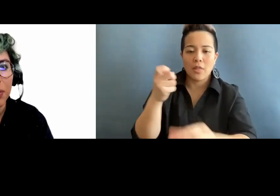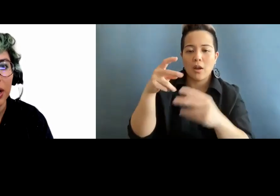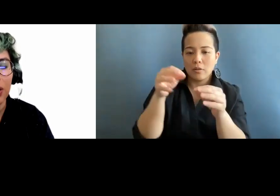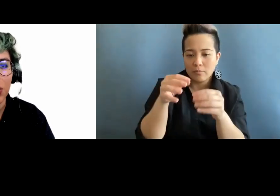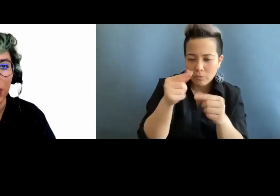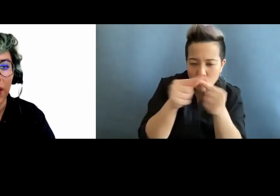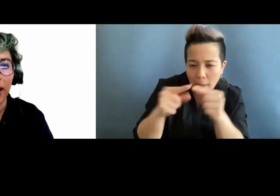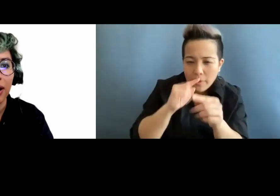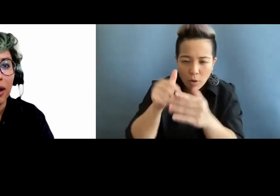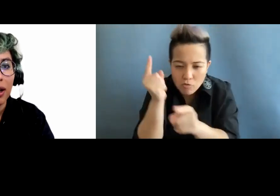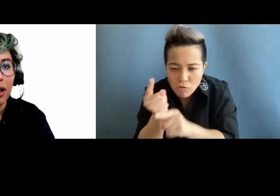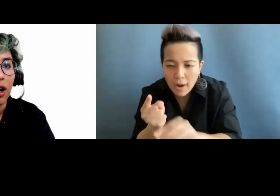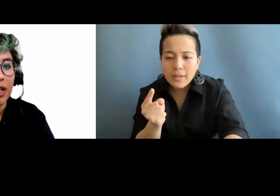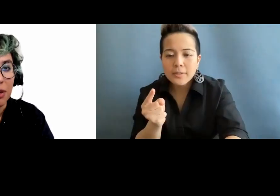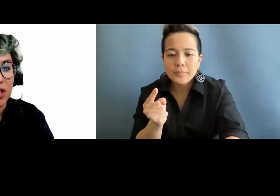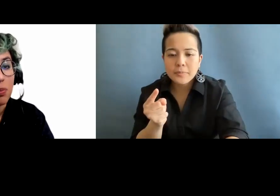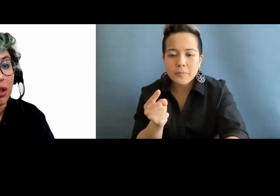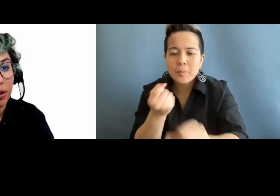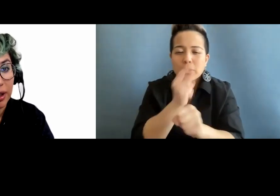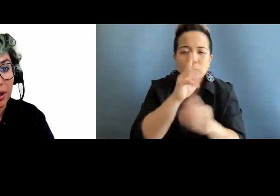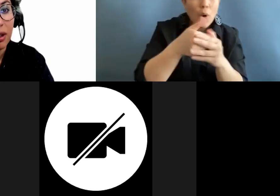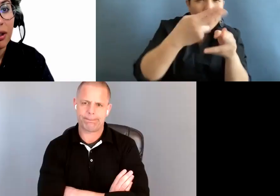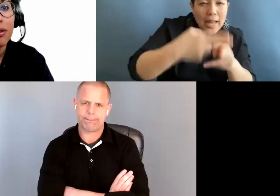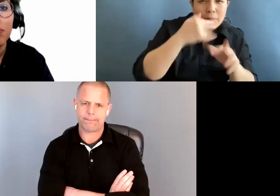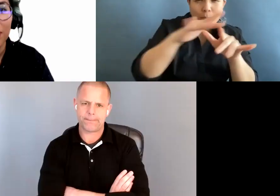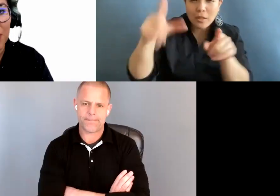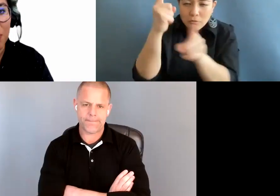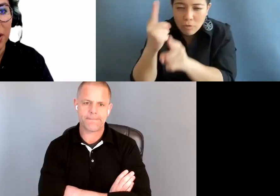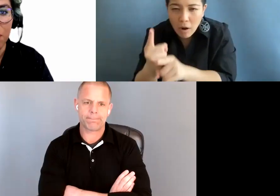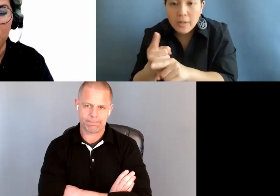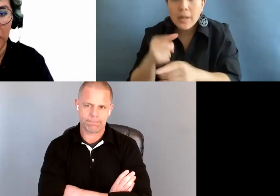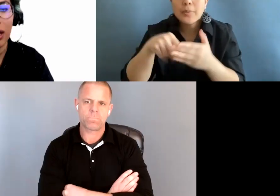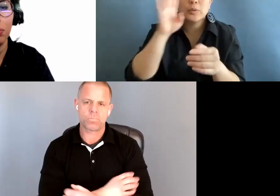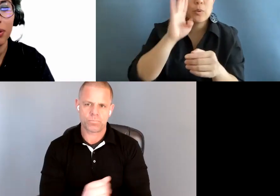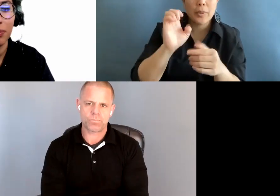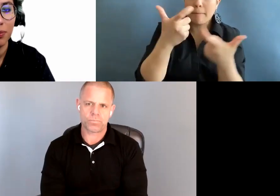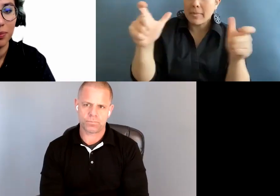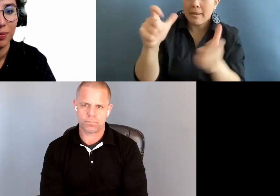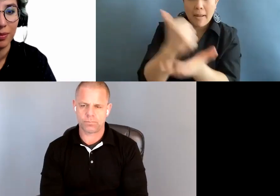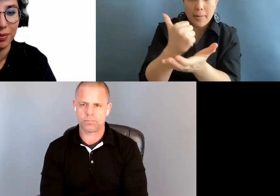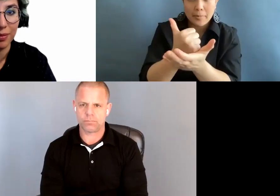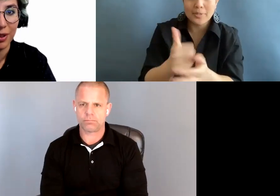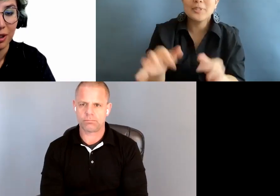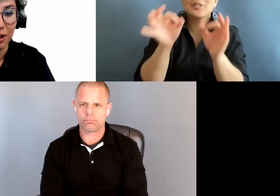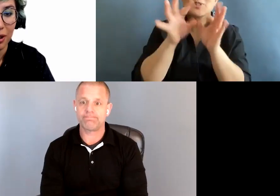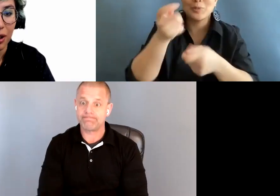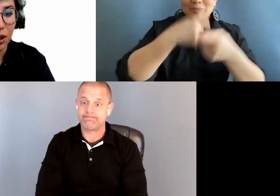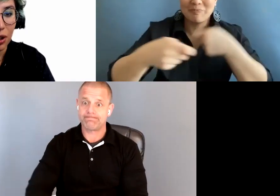making sure that all the names are spelled correctly. This will be a big help.